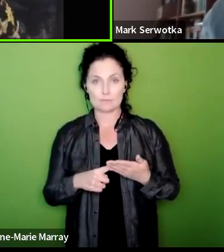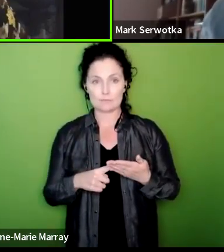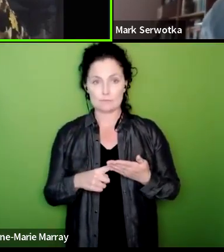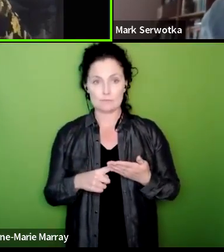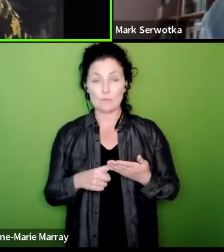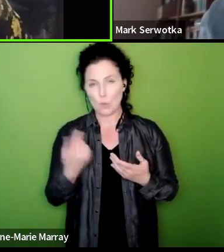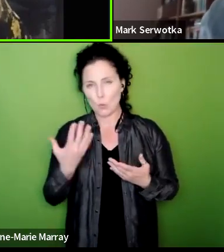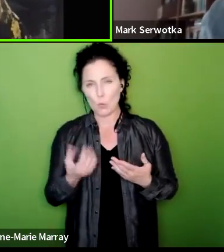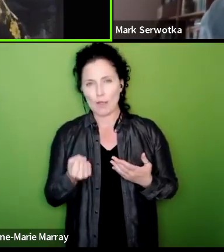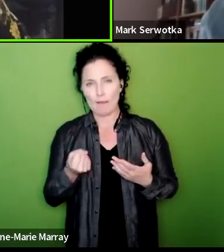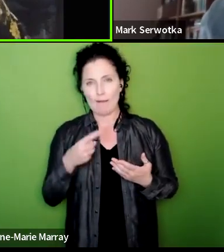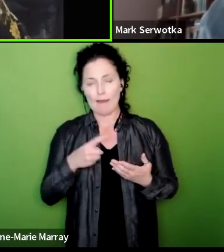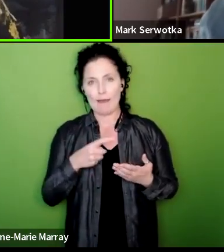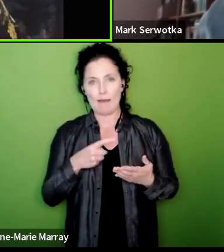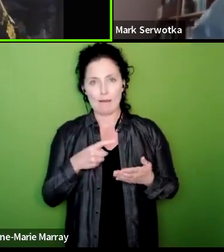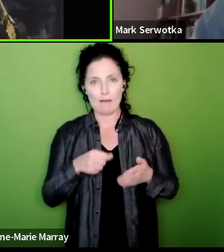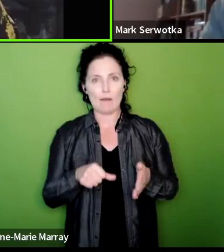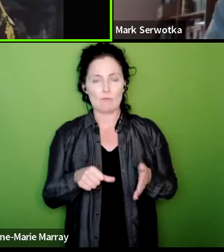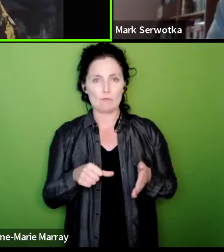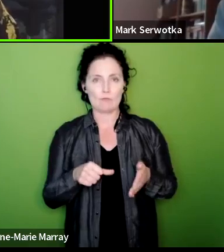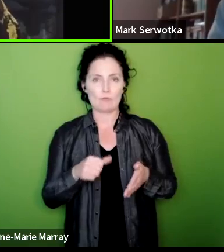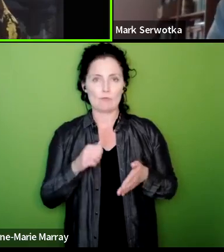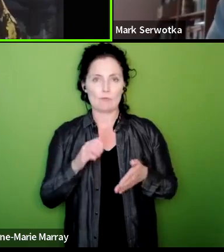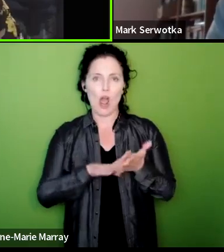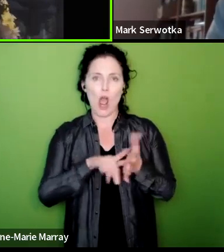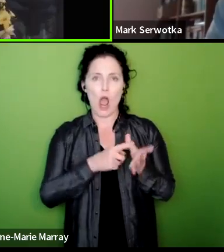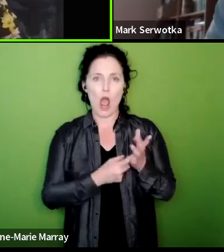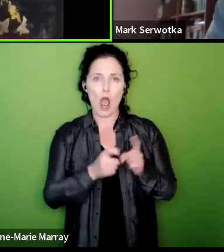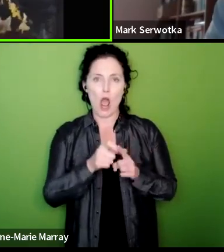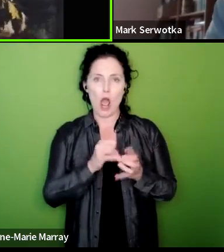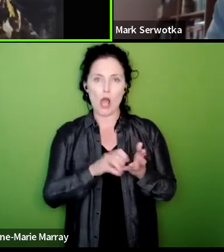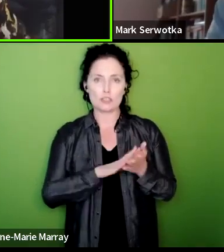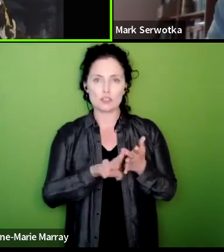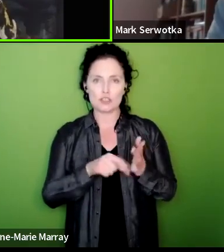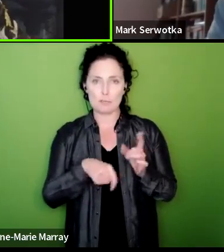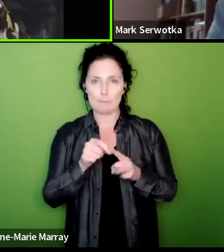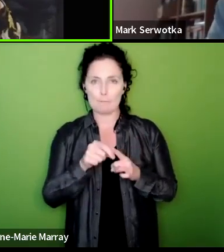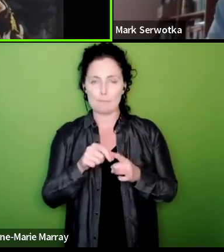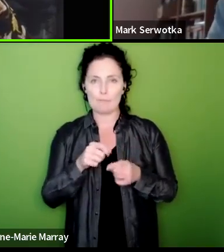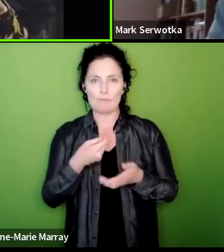have a hardship fund but it but once we've got the specifics around how people pay into the strike